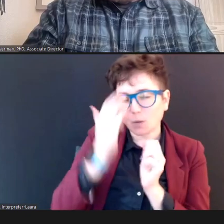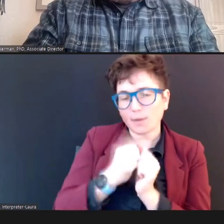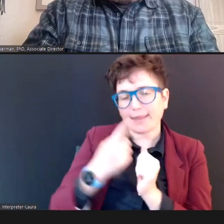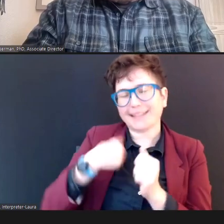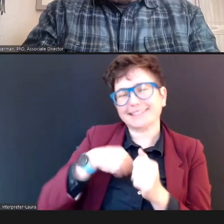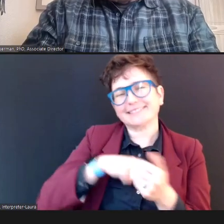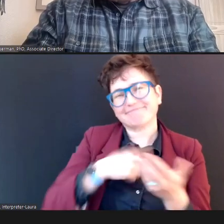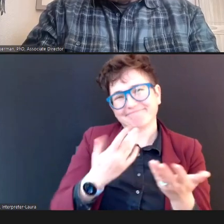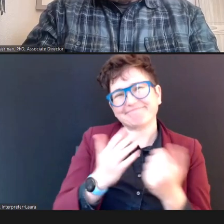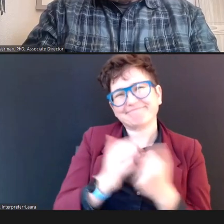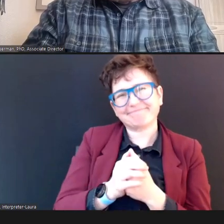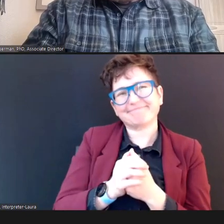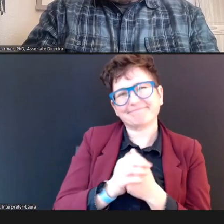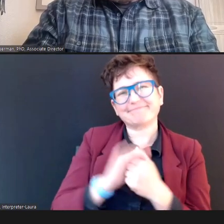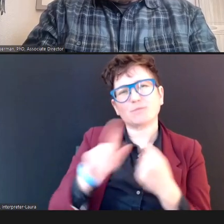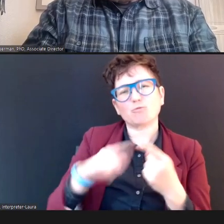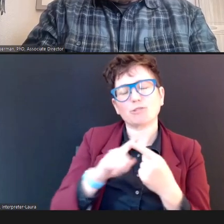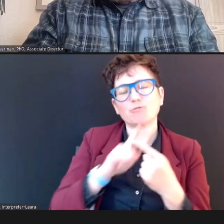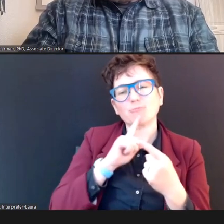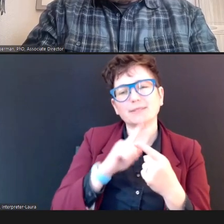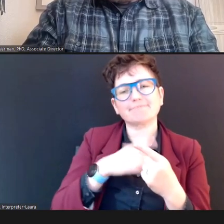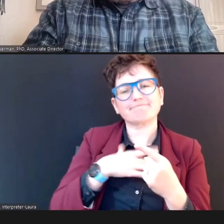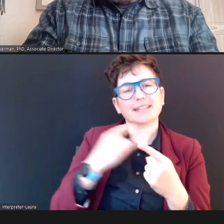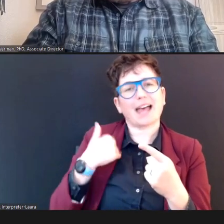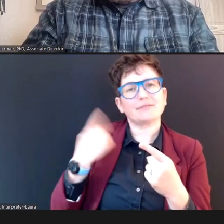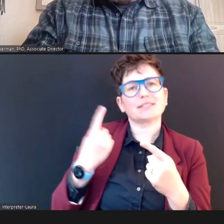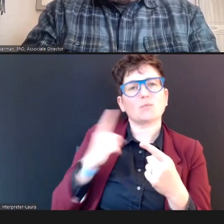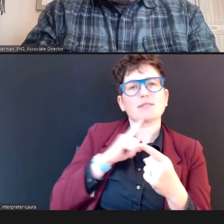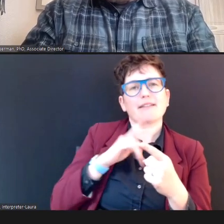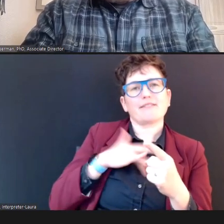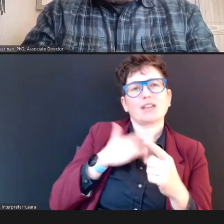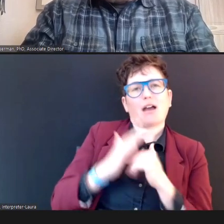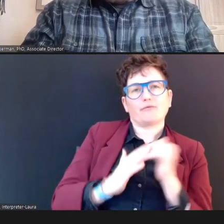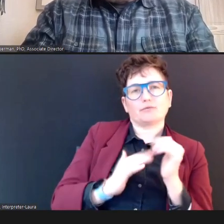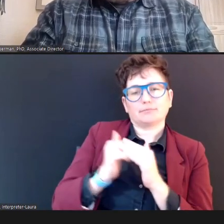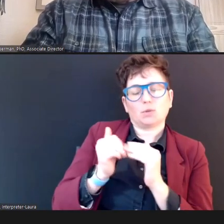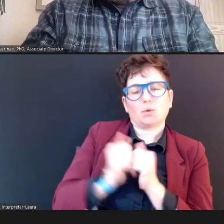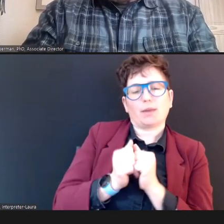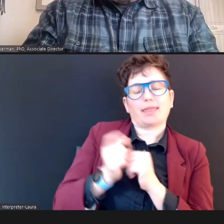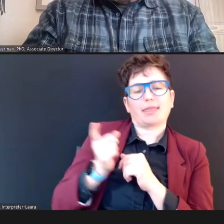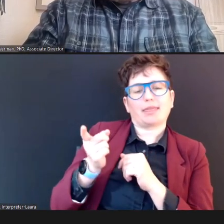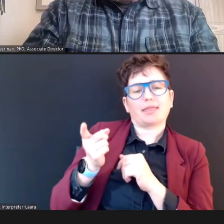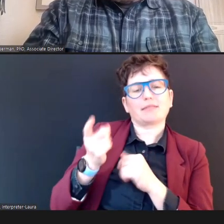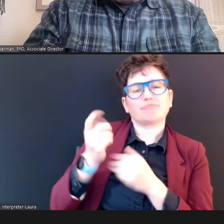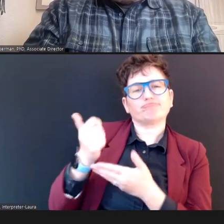somebody that they're comfortable with, help assist us. DR.